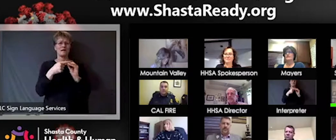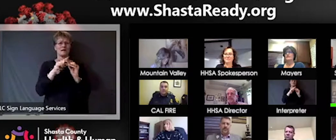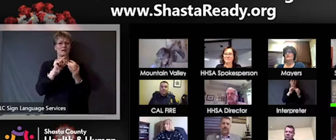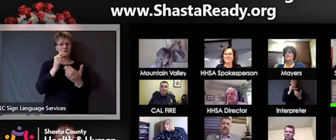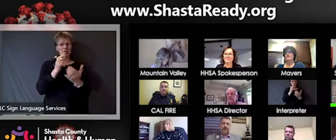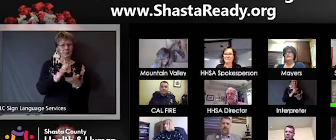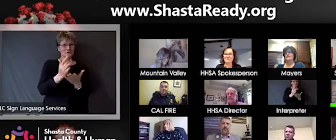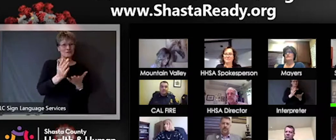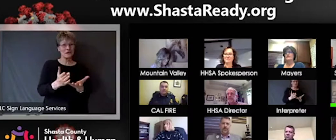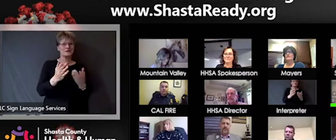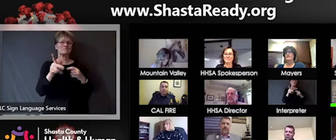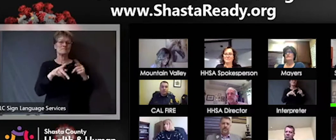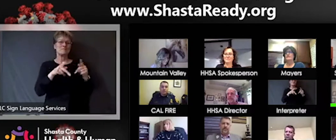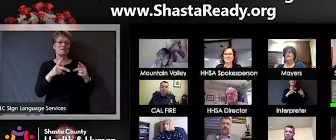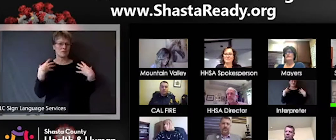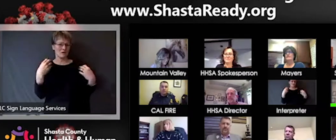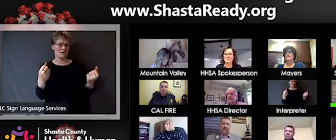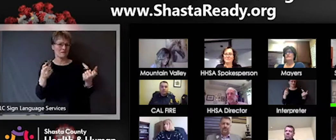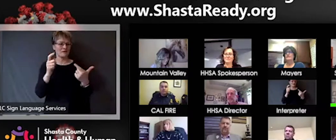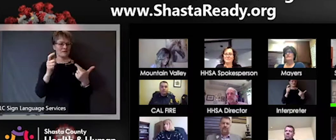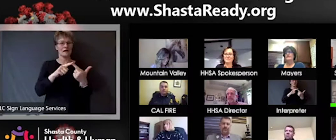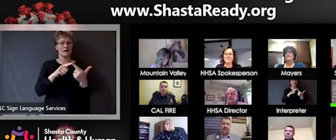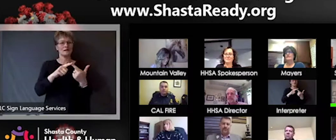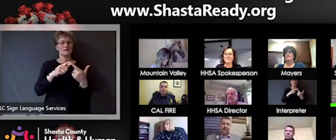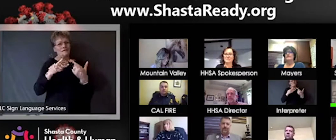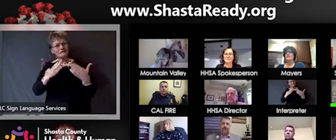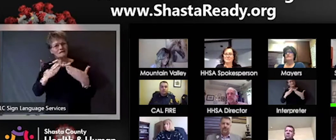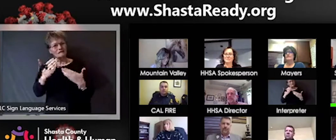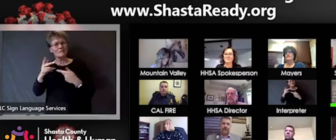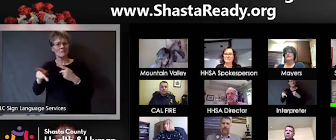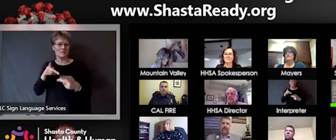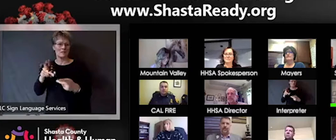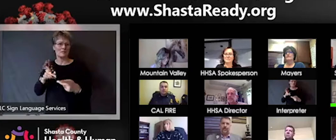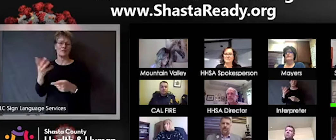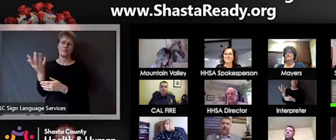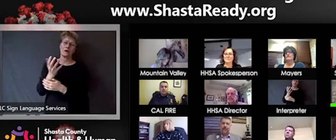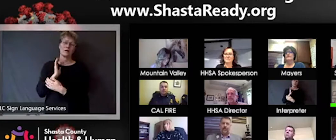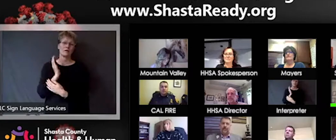to keep remembering that our health care workers are out there taking